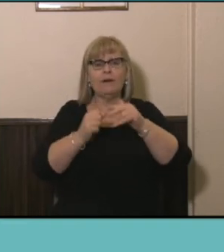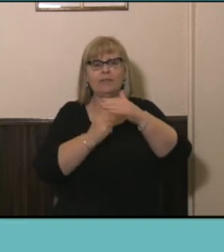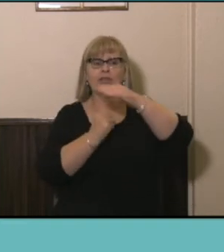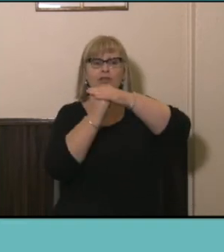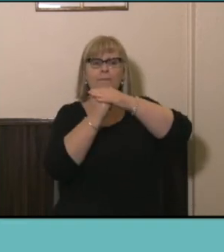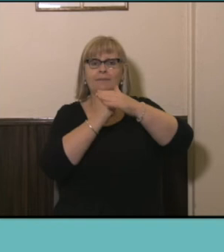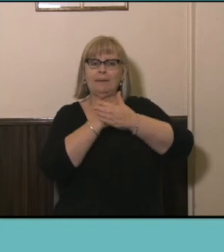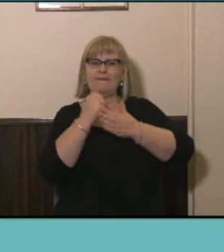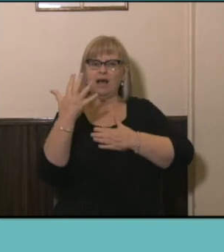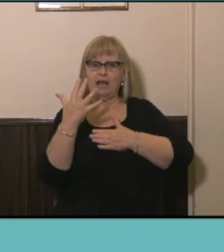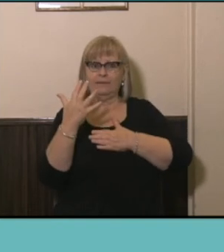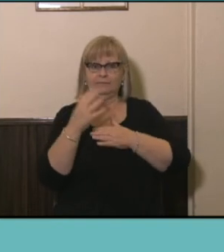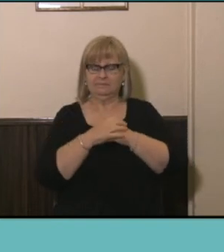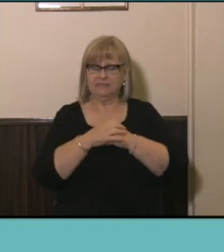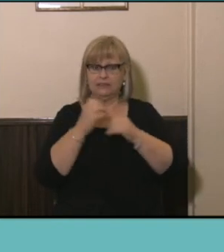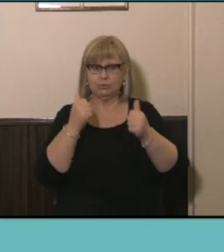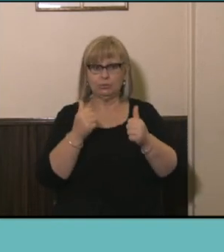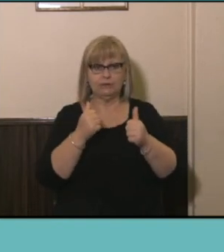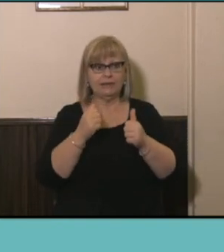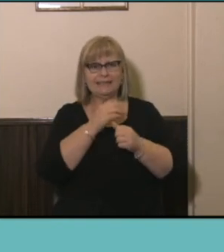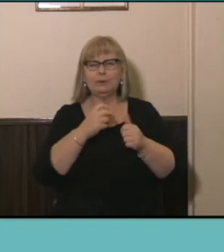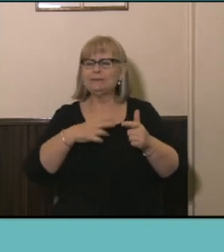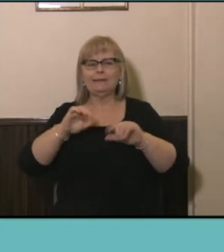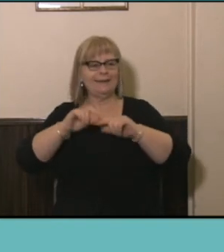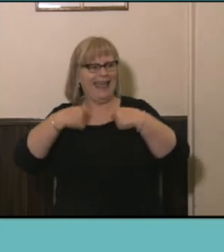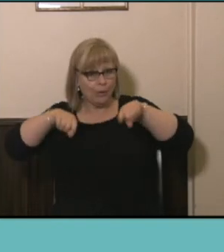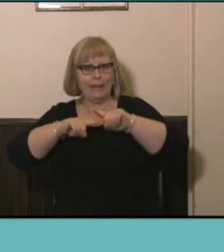thousand thinking about some of those things around aging population and you